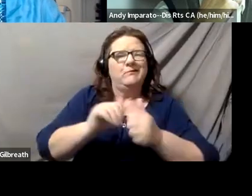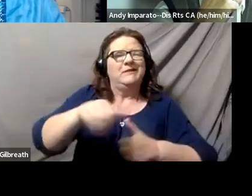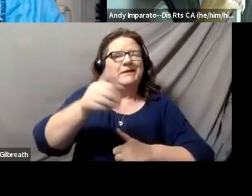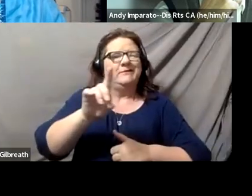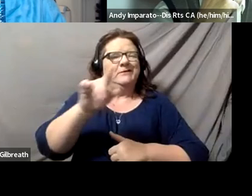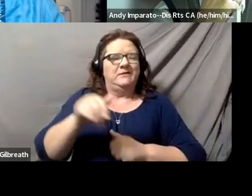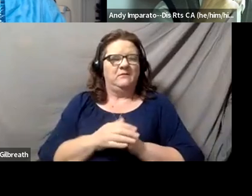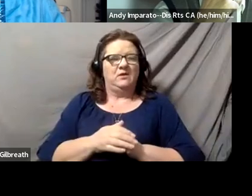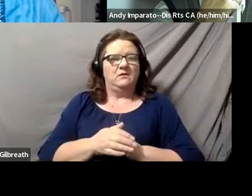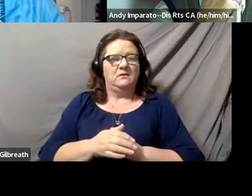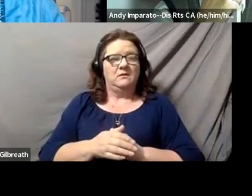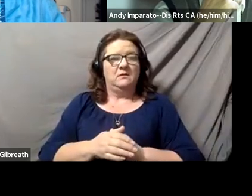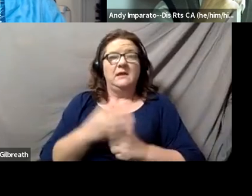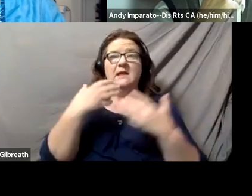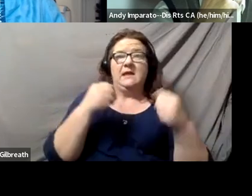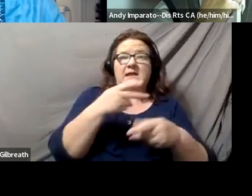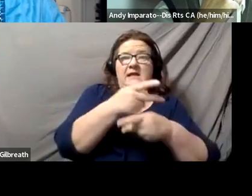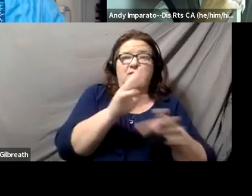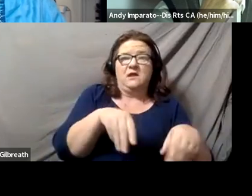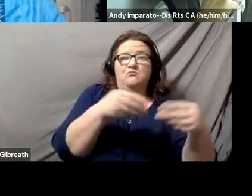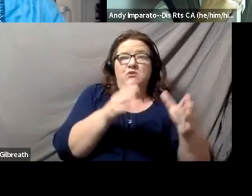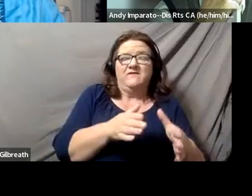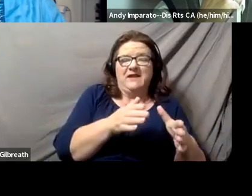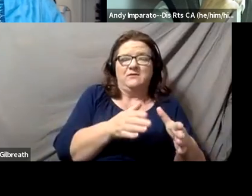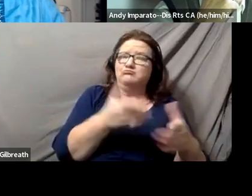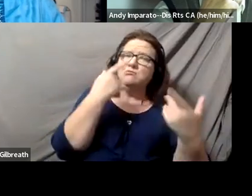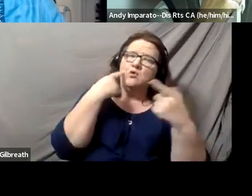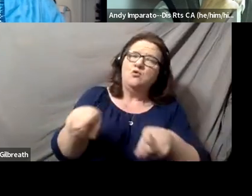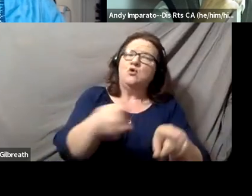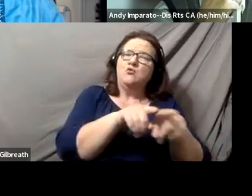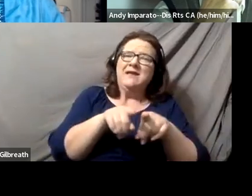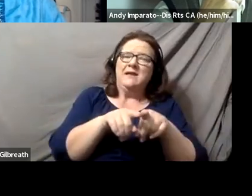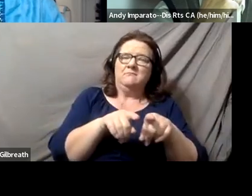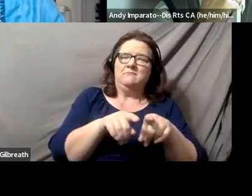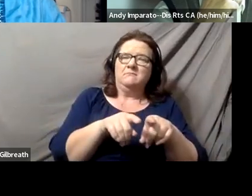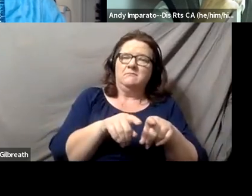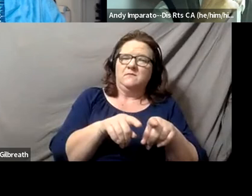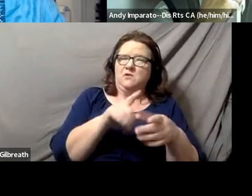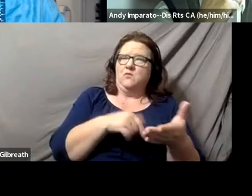and the need for health care providers who agree and see what we are saying as valid,